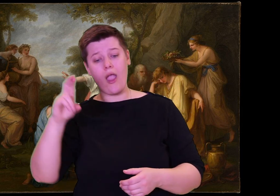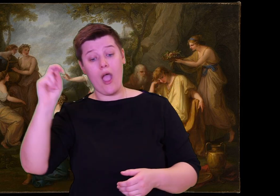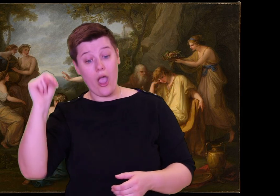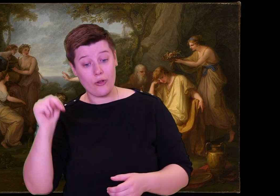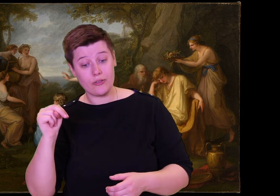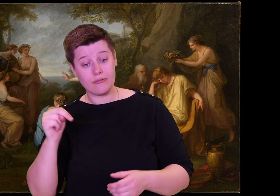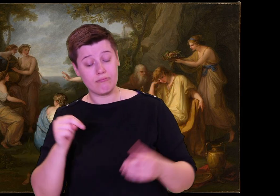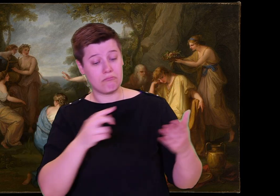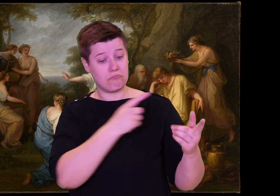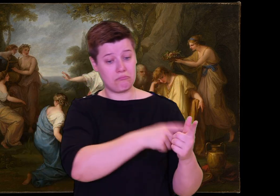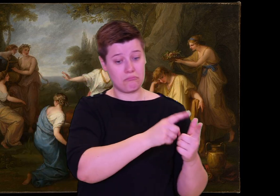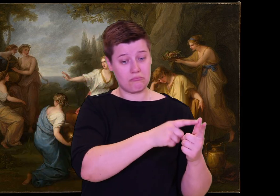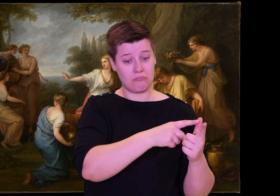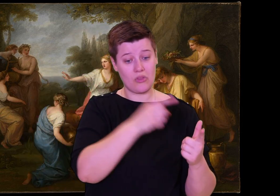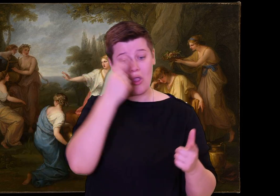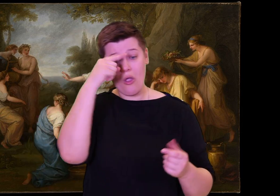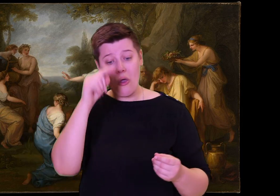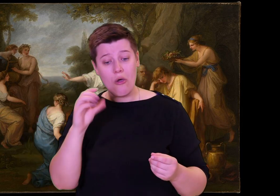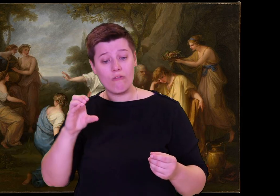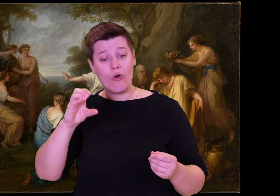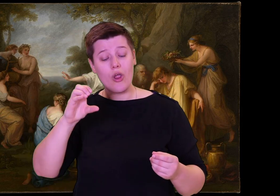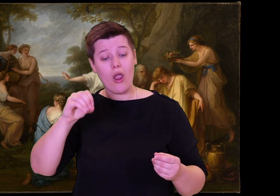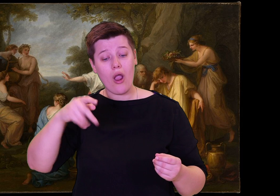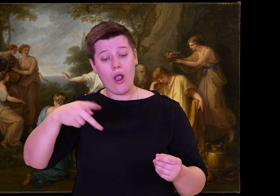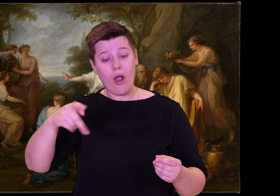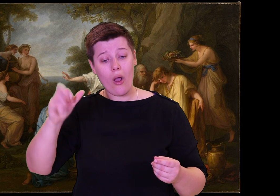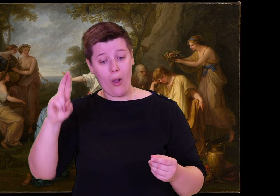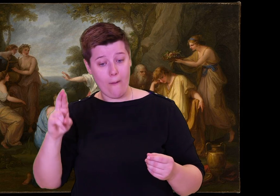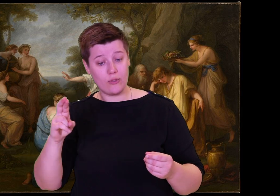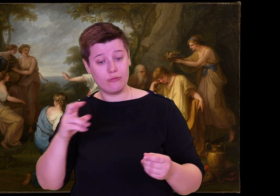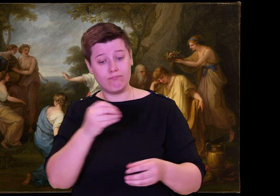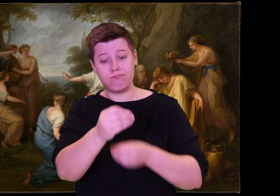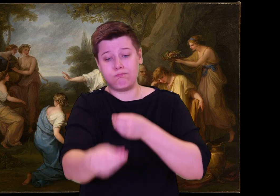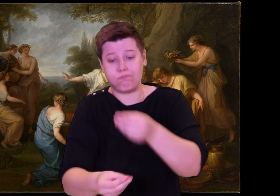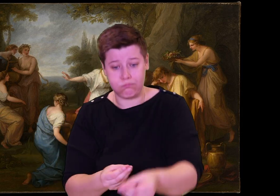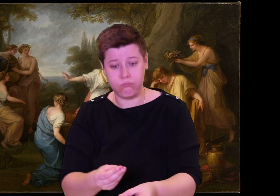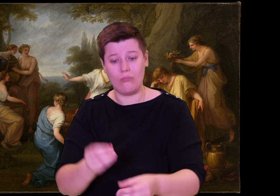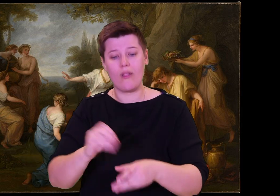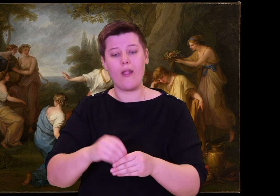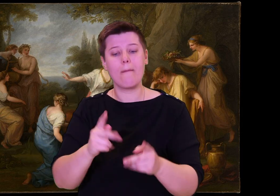My ship is in the harbor far from the town, beneath the woody hill. And you